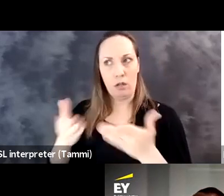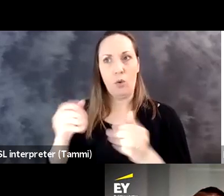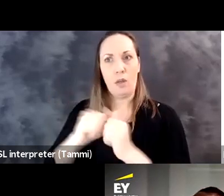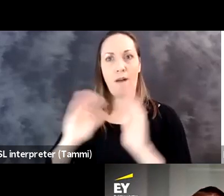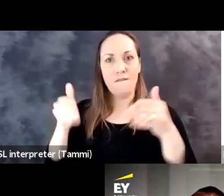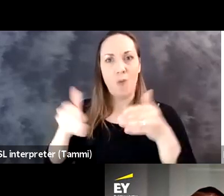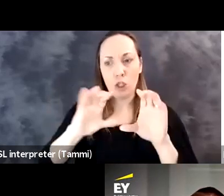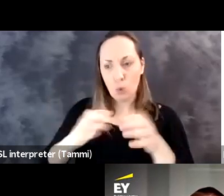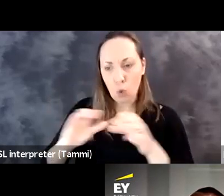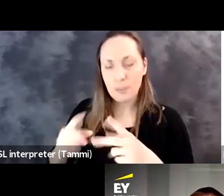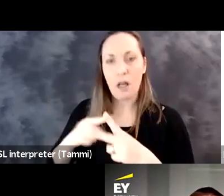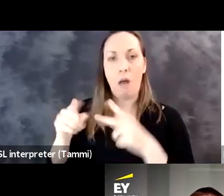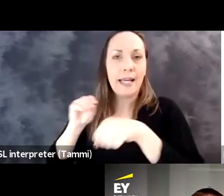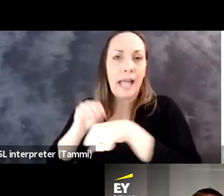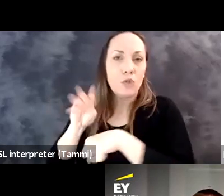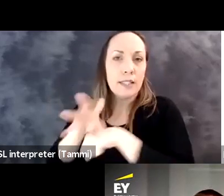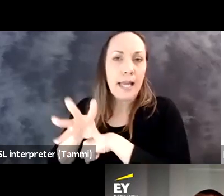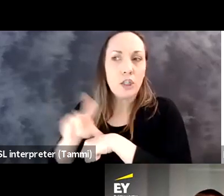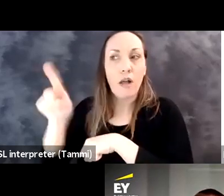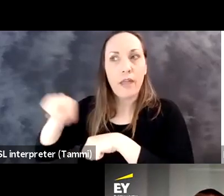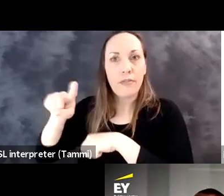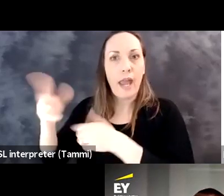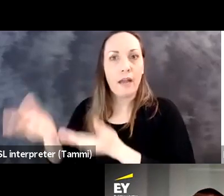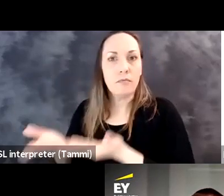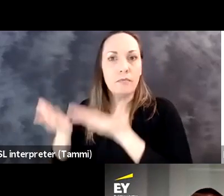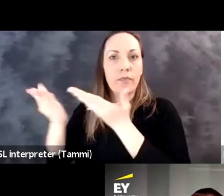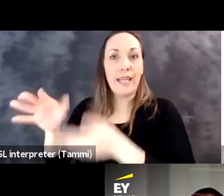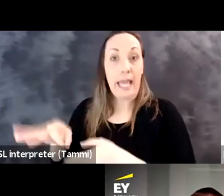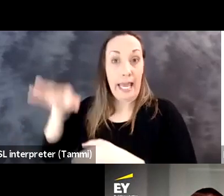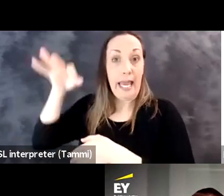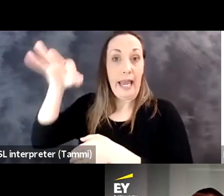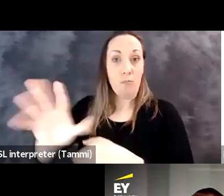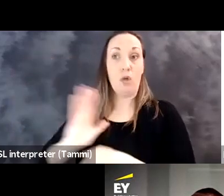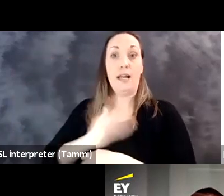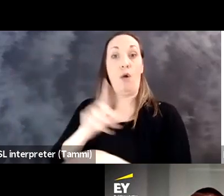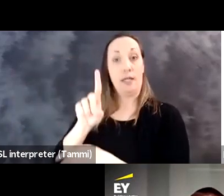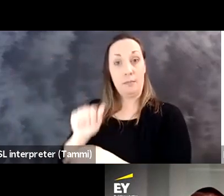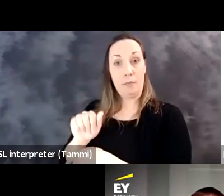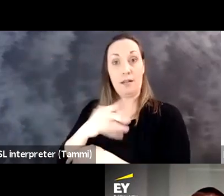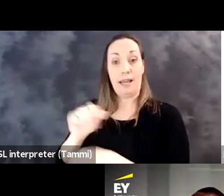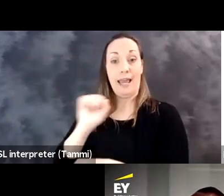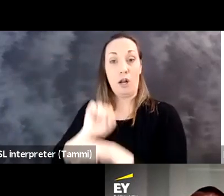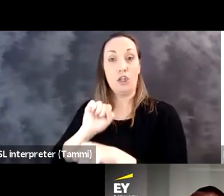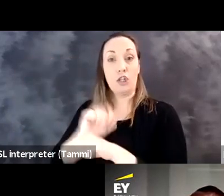on many internal endeavors with focus groups and consultation, that they've